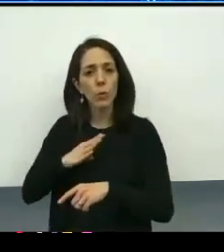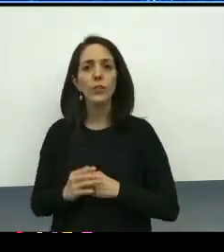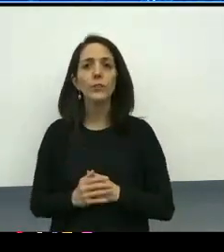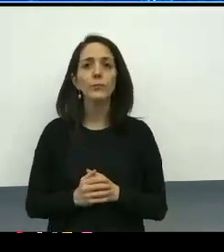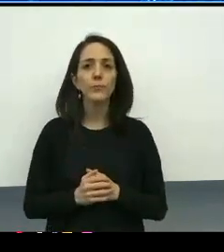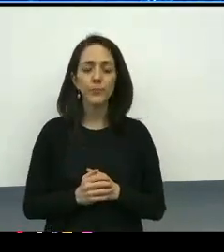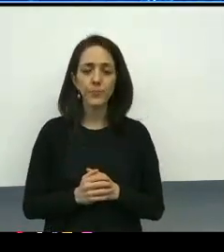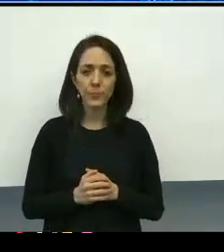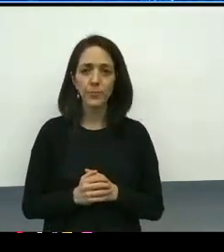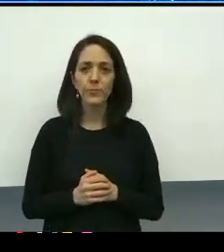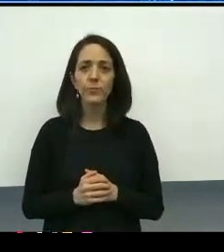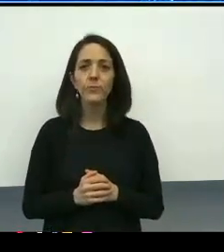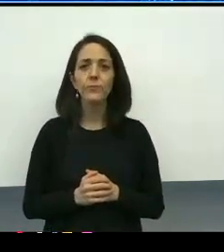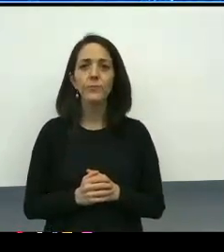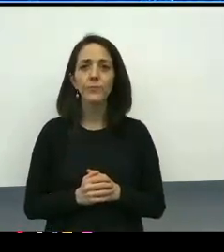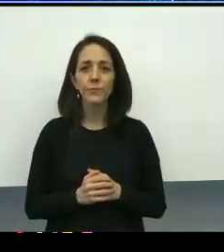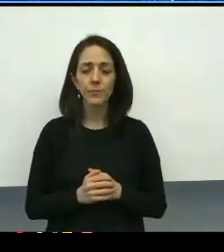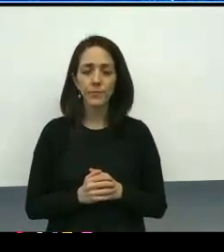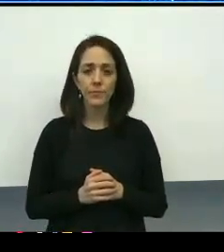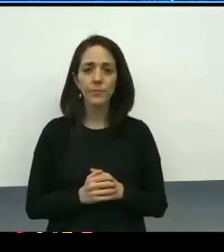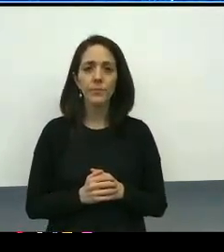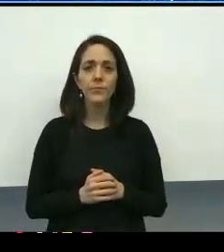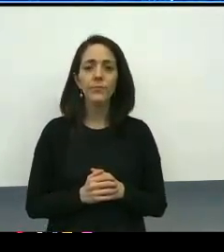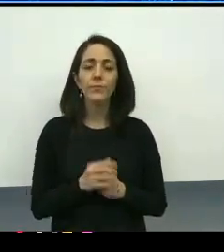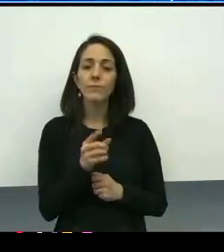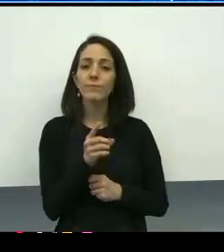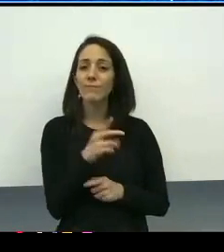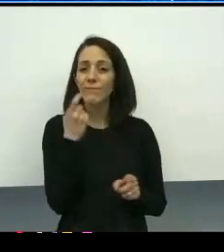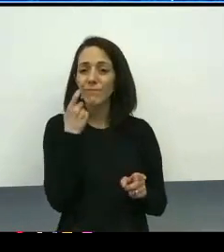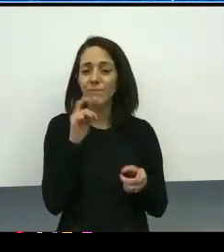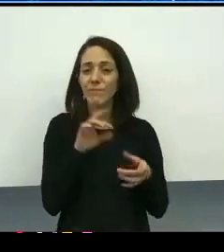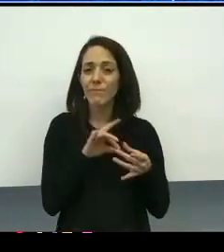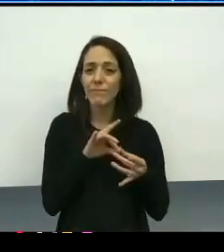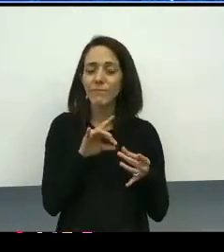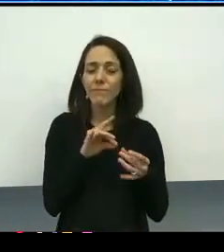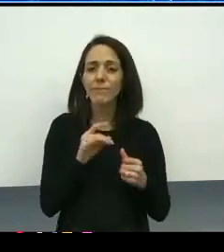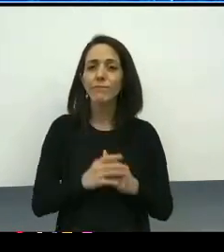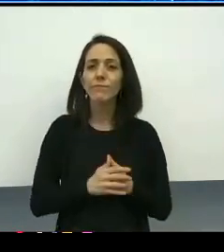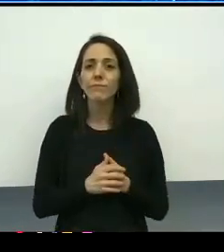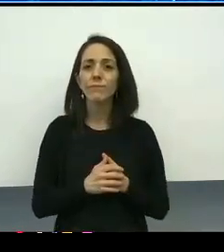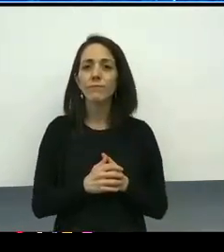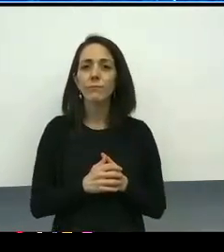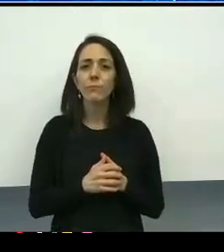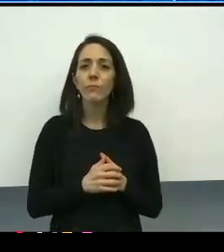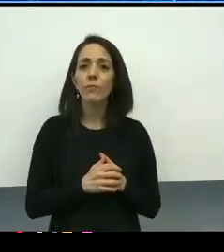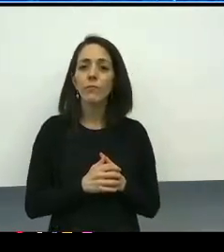As Dr. Moreland-Capuia underscored, the what of our work is important, but the how is equally important.